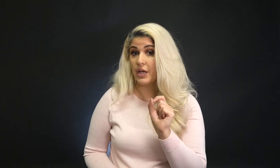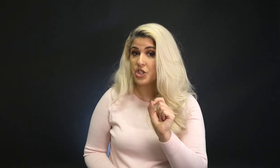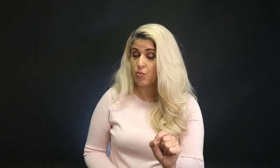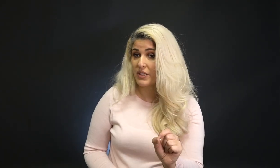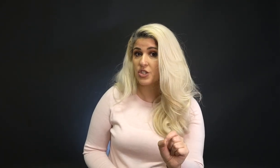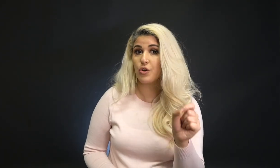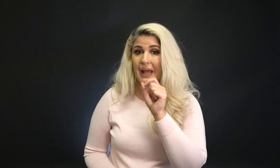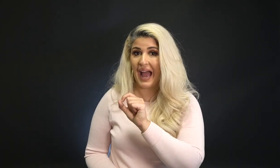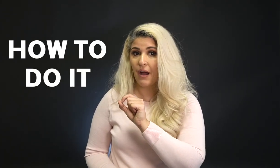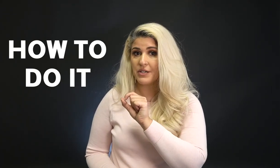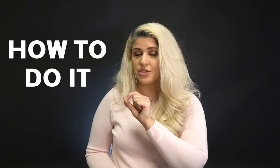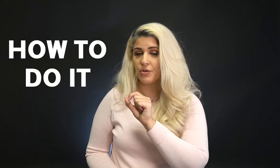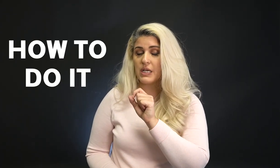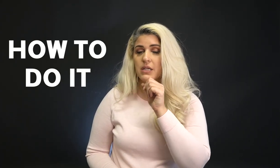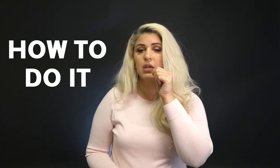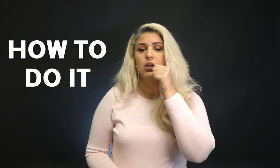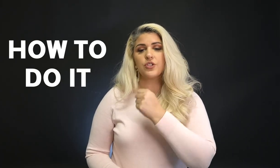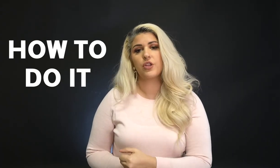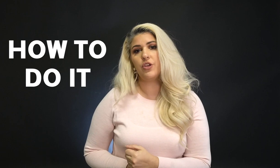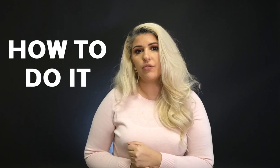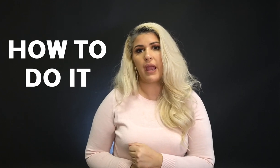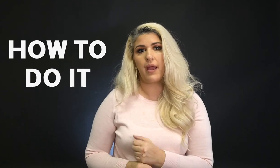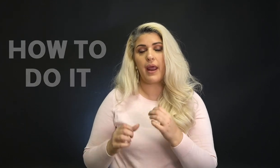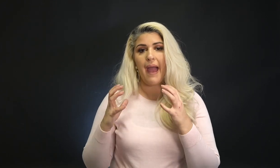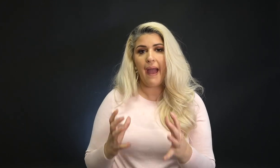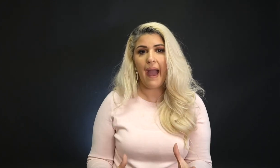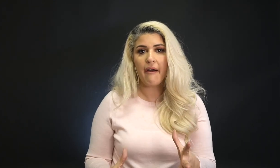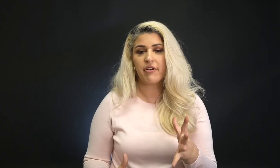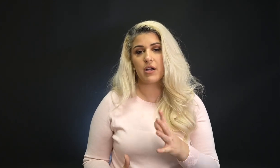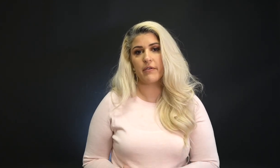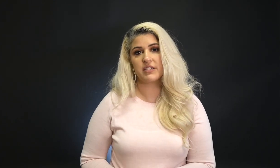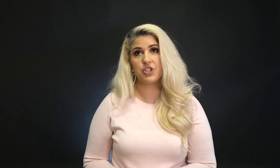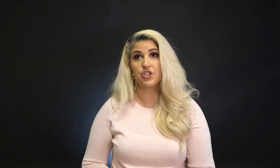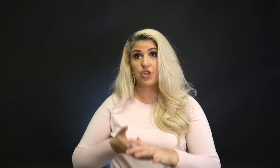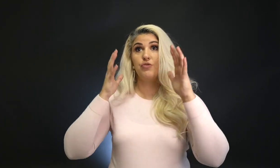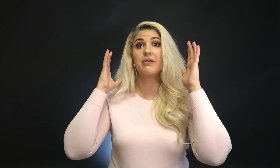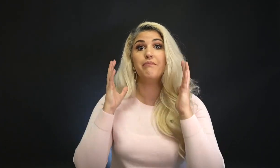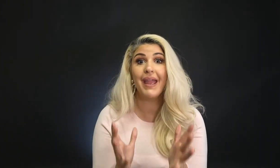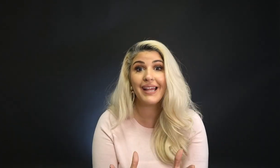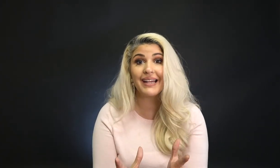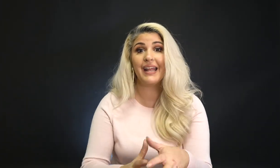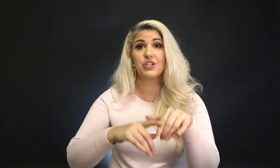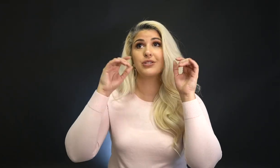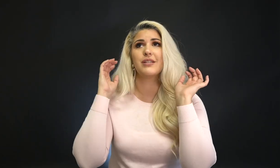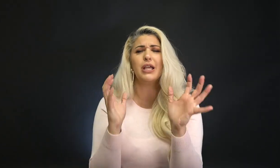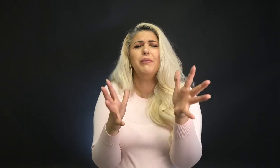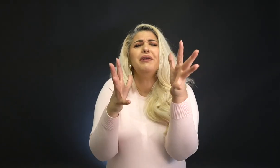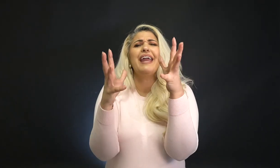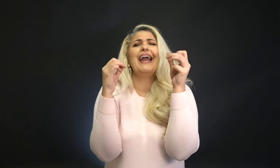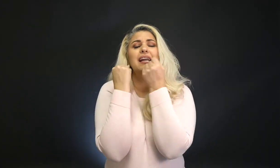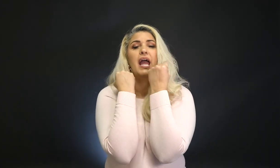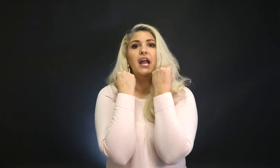Not just what to do, but how to do it so that you can have a conversation. So you can make connections and communicate